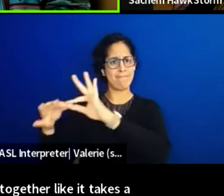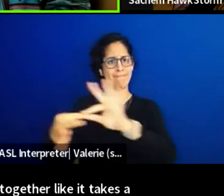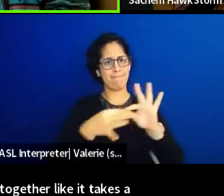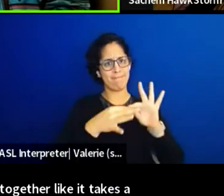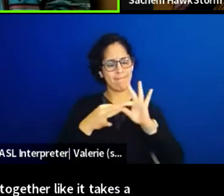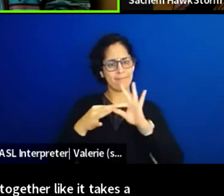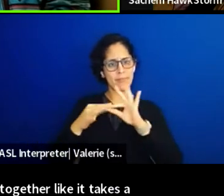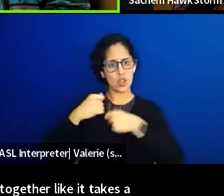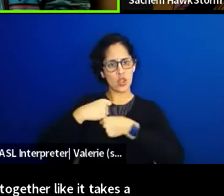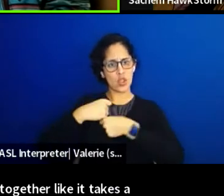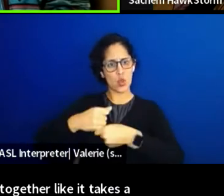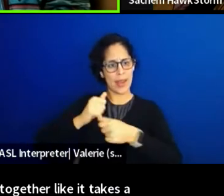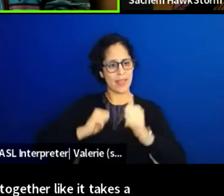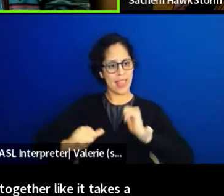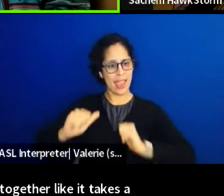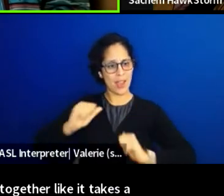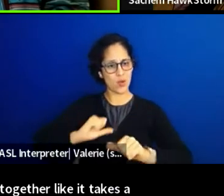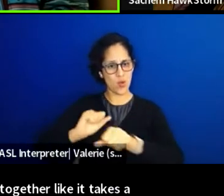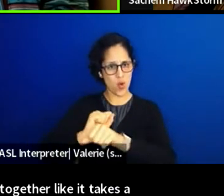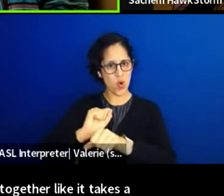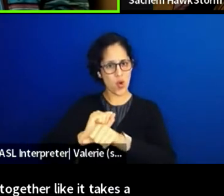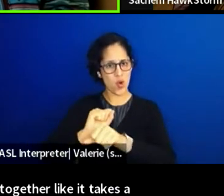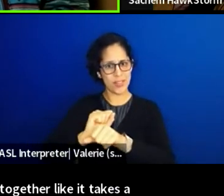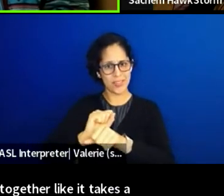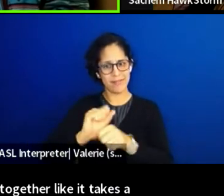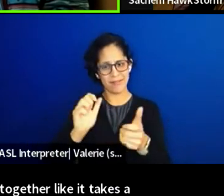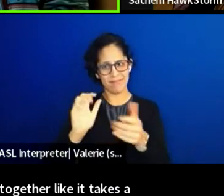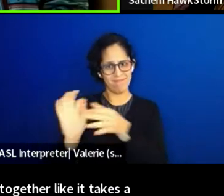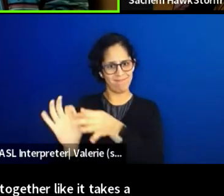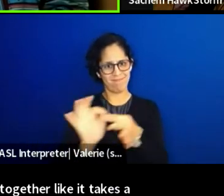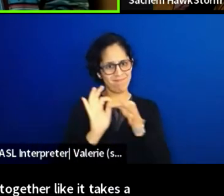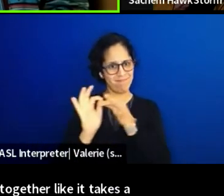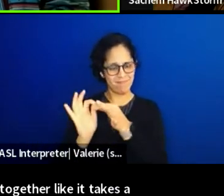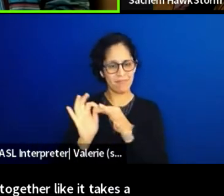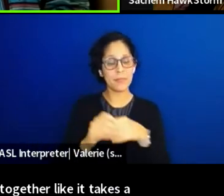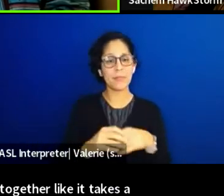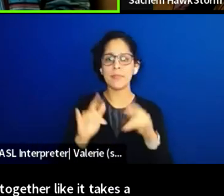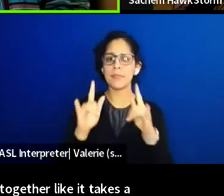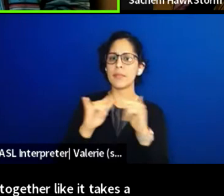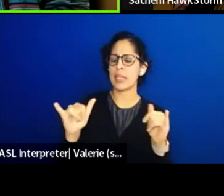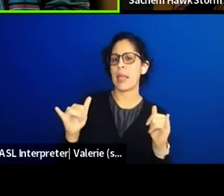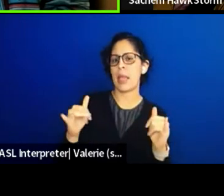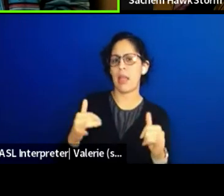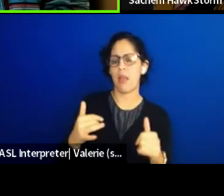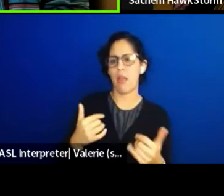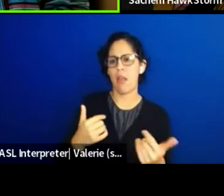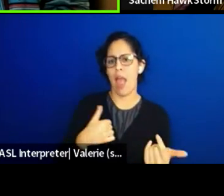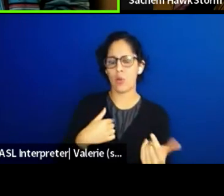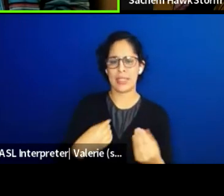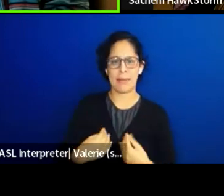And I also like was really inspired by... Forgive me if I say their name wrong,